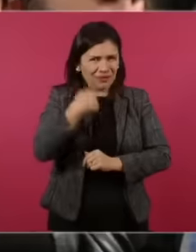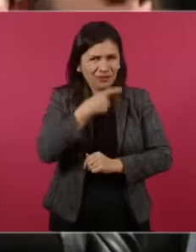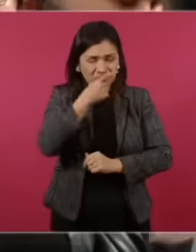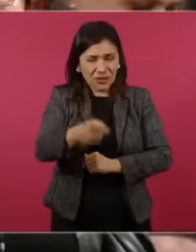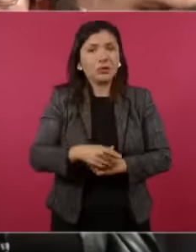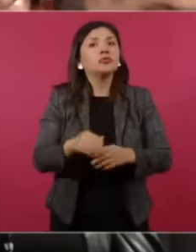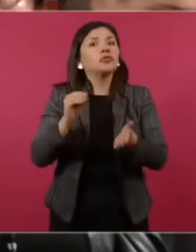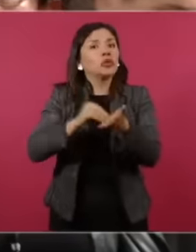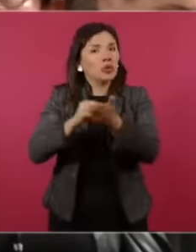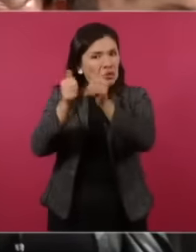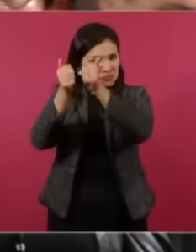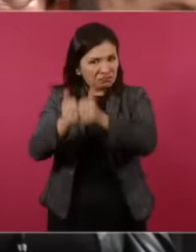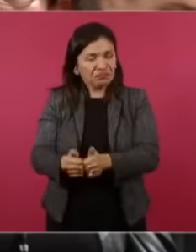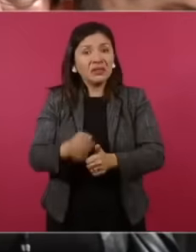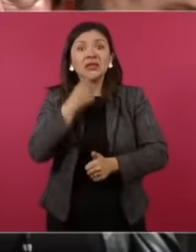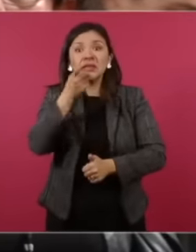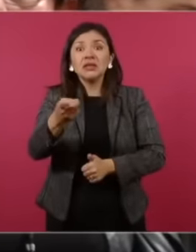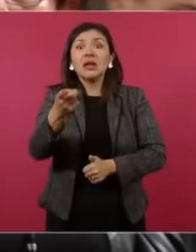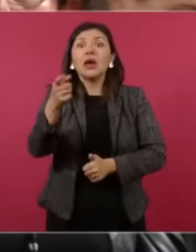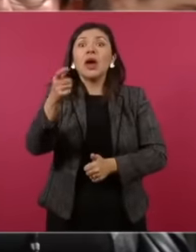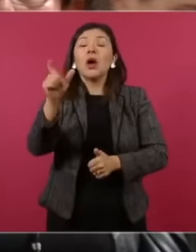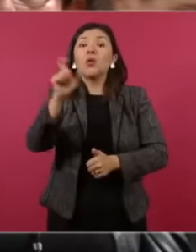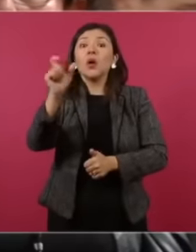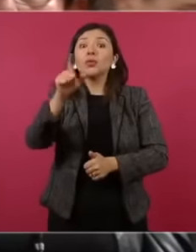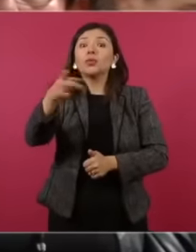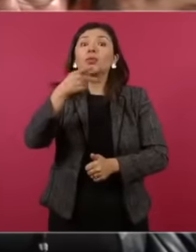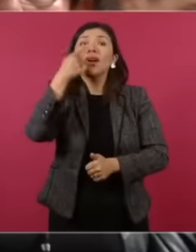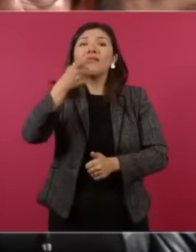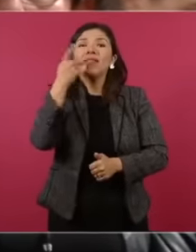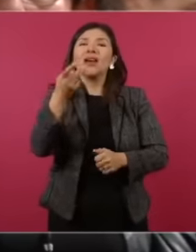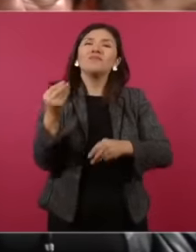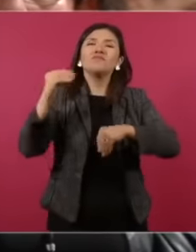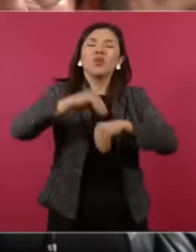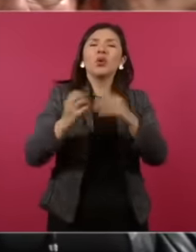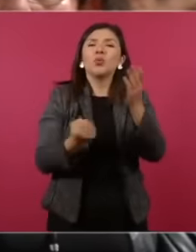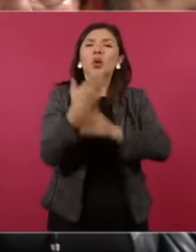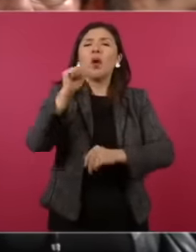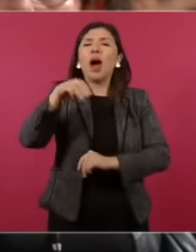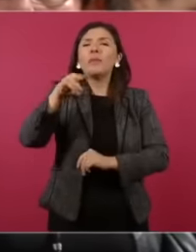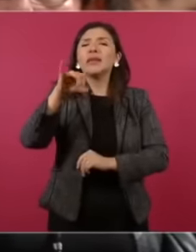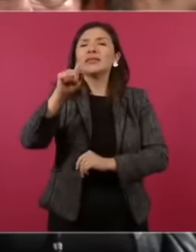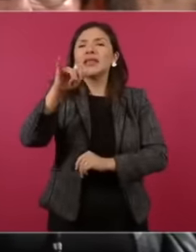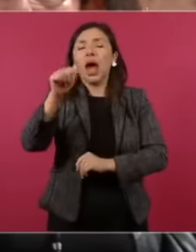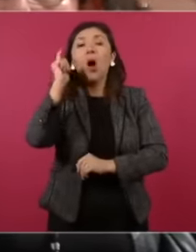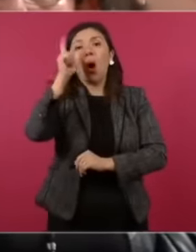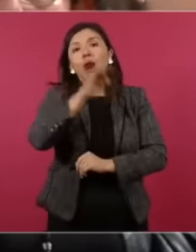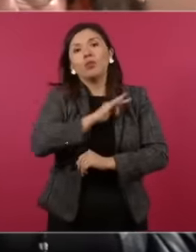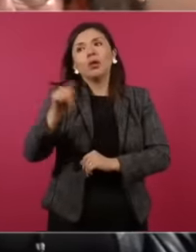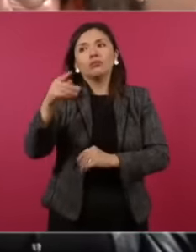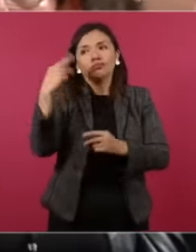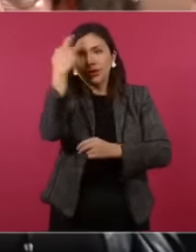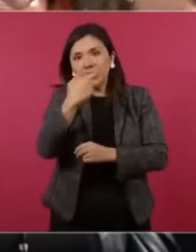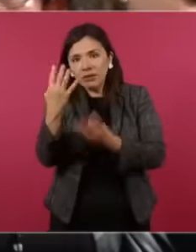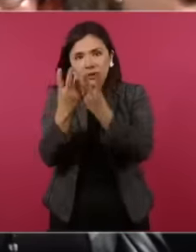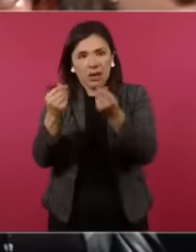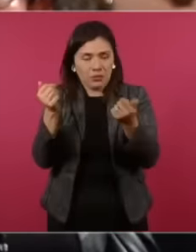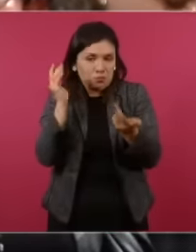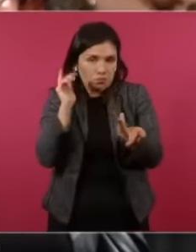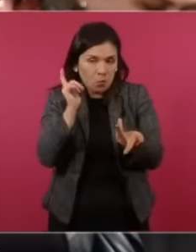there, he says that now Ed is left with the amnesty thing, maybe they could look at his case, eh. And there are